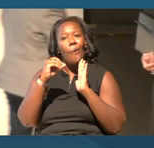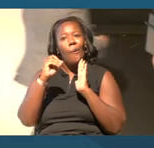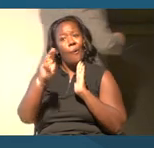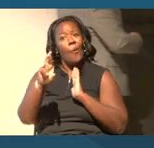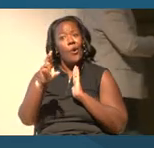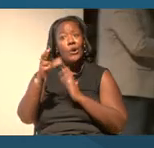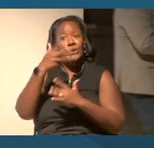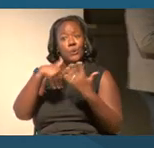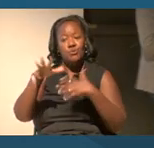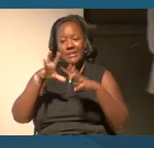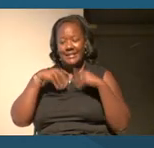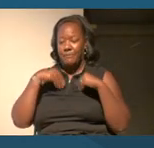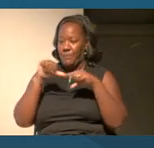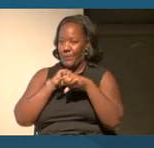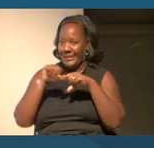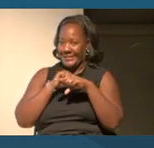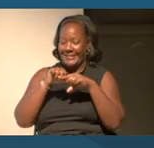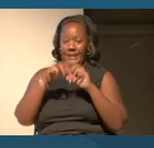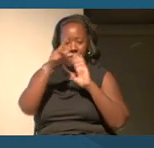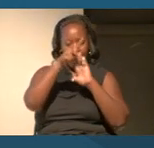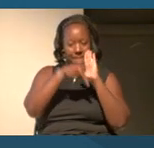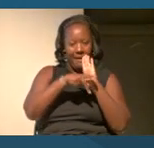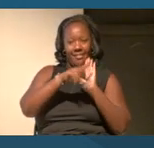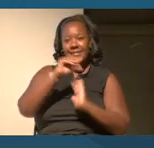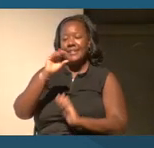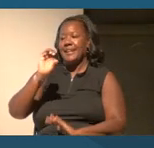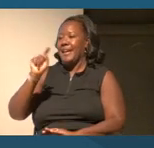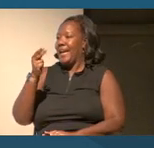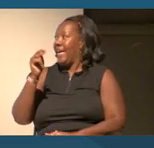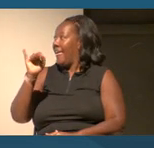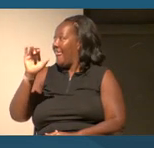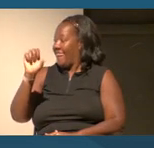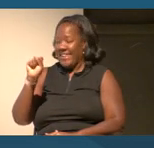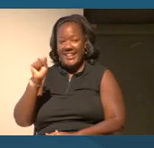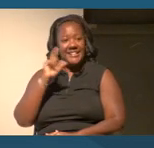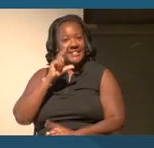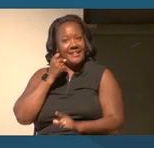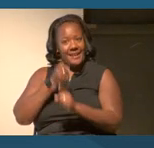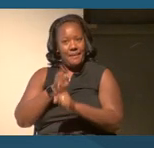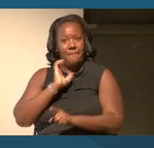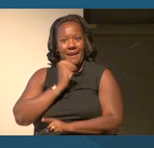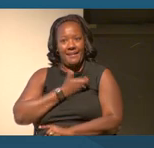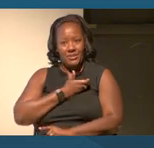policies and ethics shaped by race guide our everyday lives.